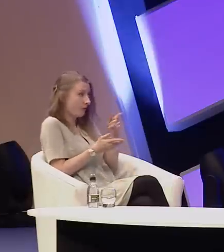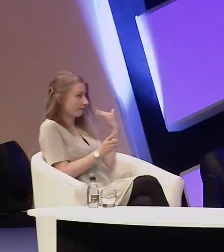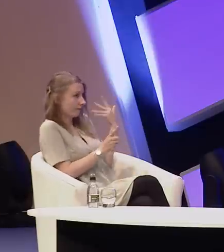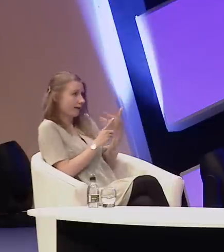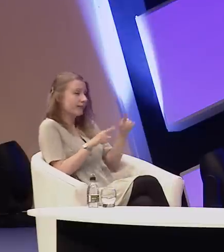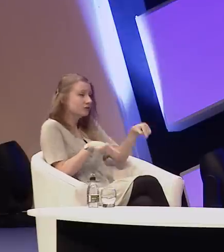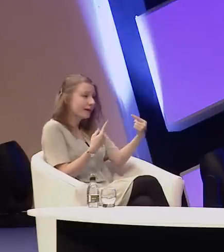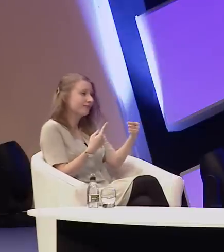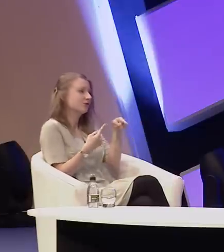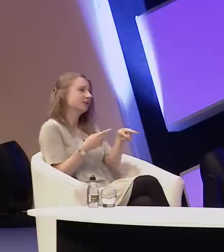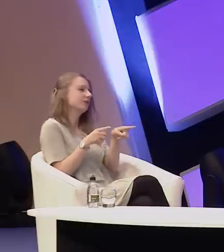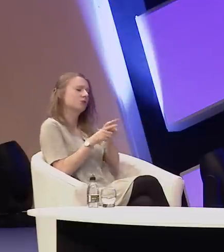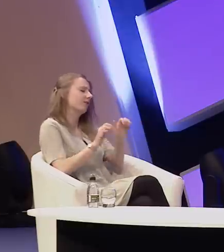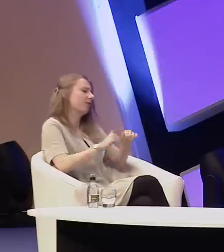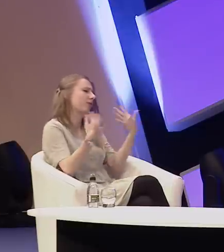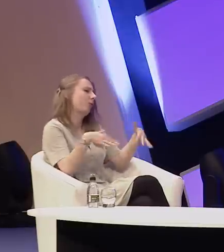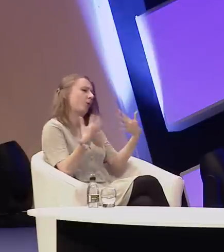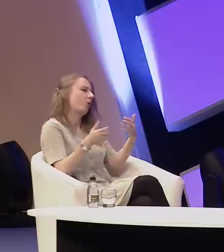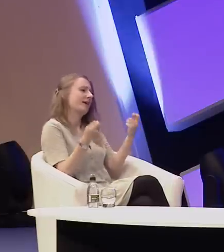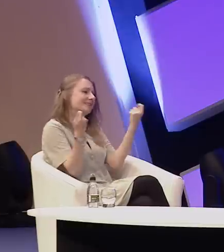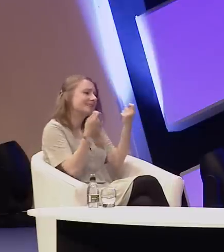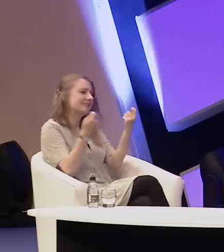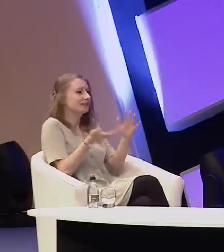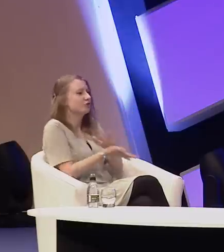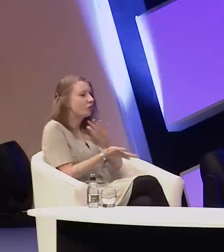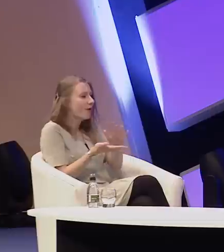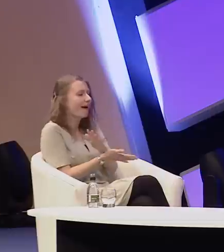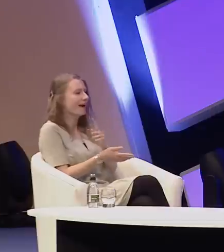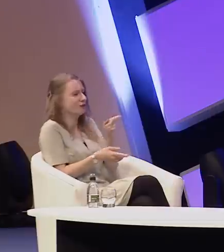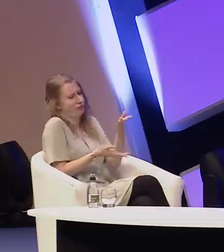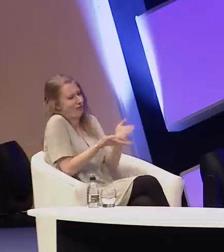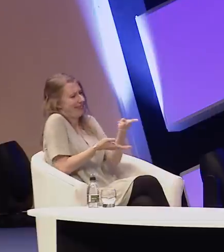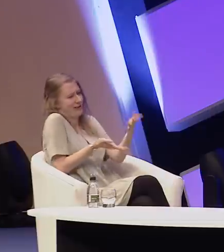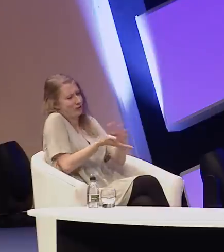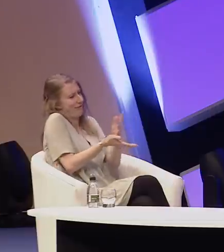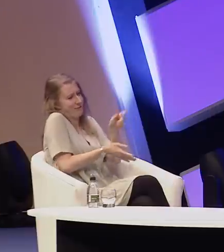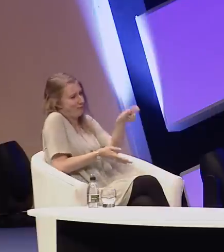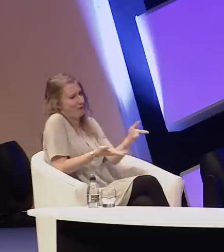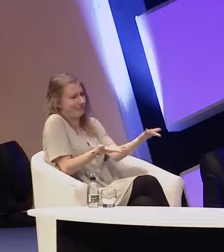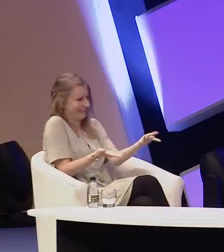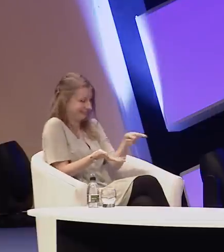as the incredible success and the joy and you really are a joyful person and a ray of light how do you think it is going to to shape the way you approach your career from now on?